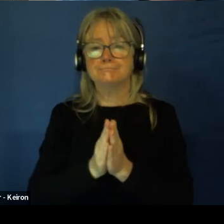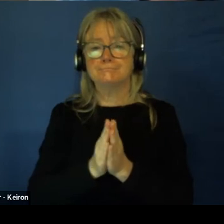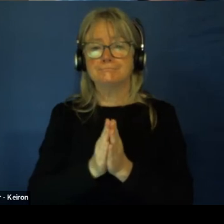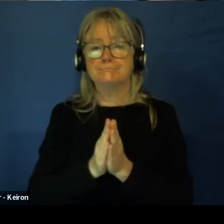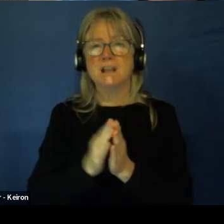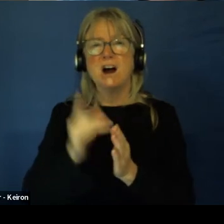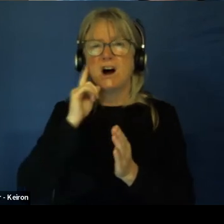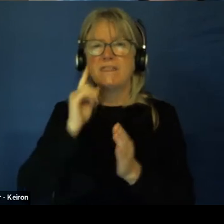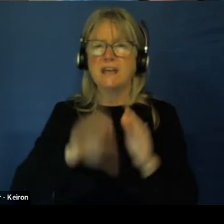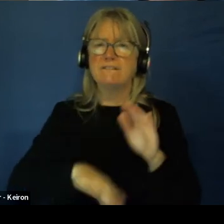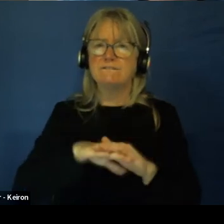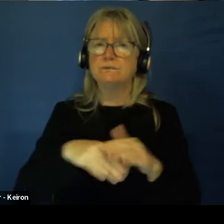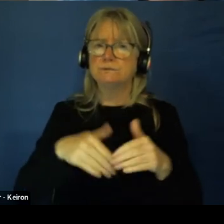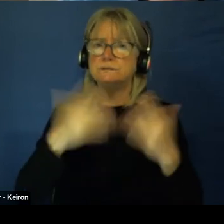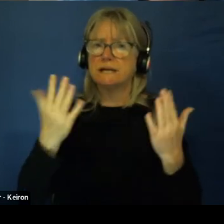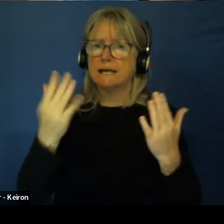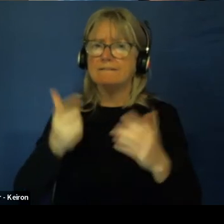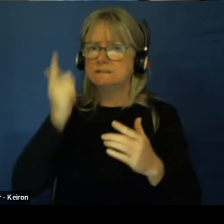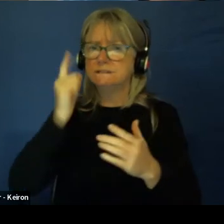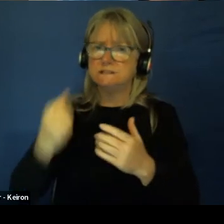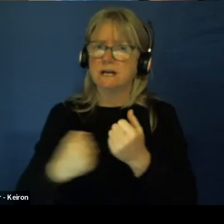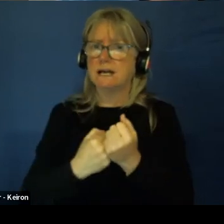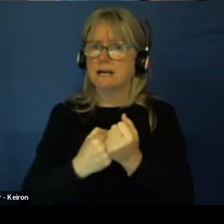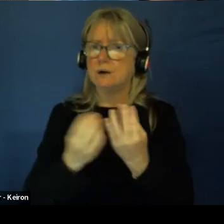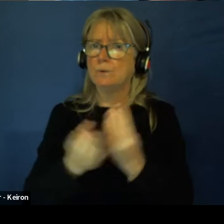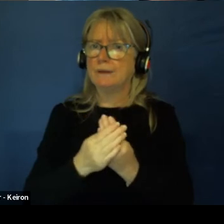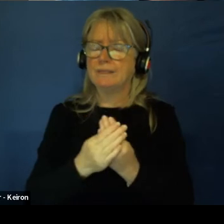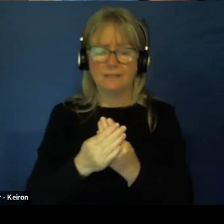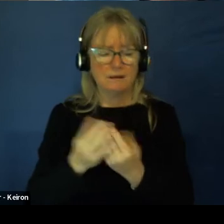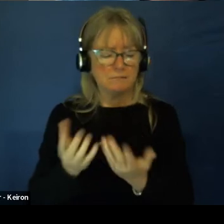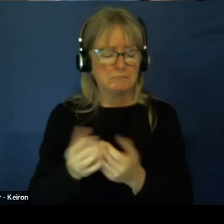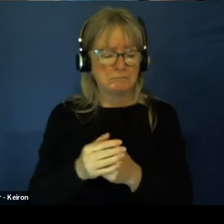all day I'm pretty sure.